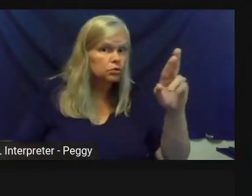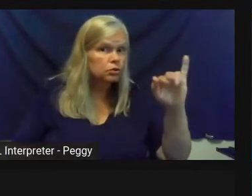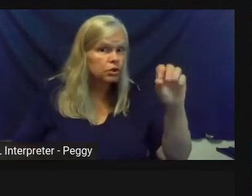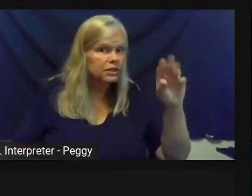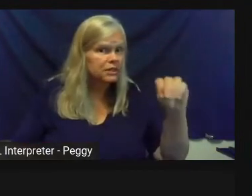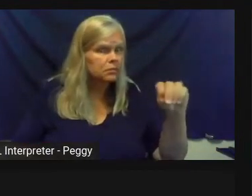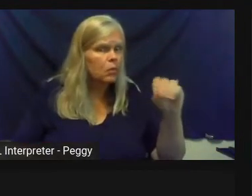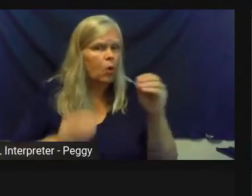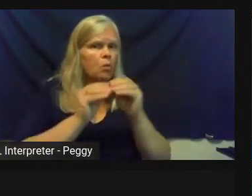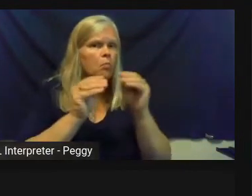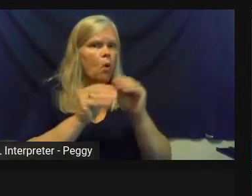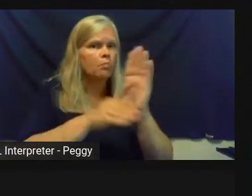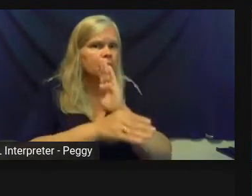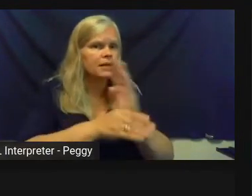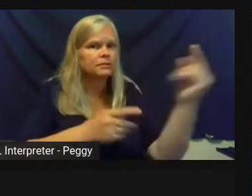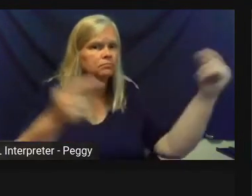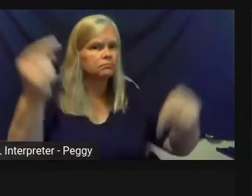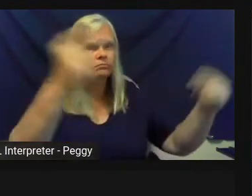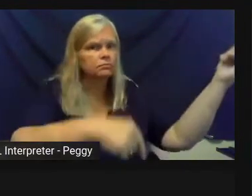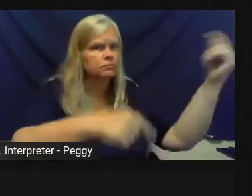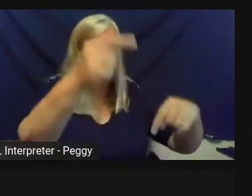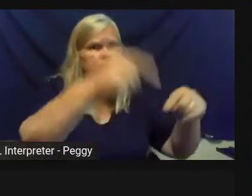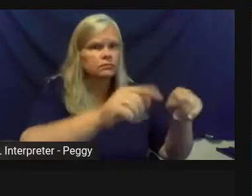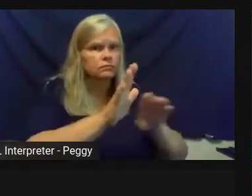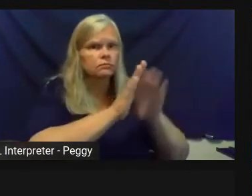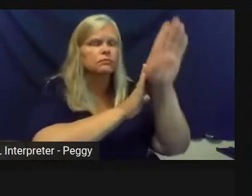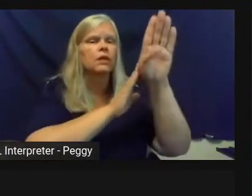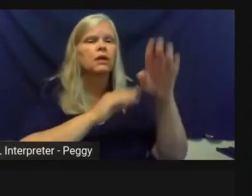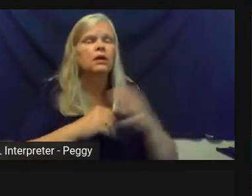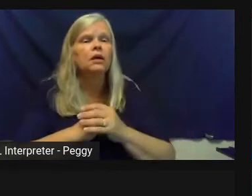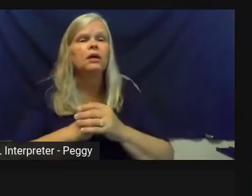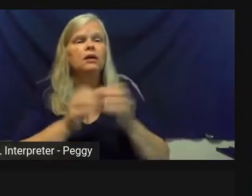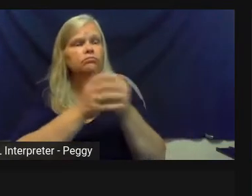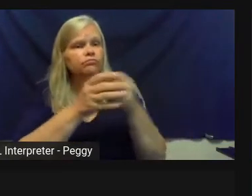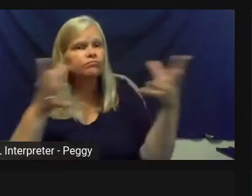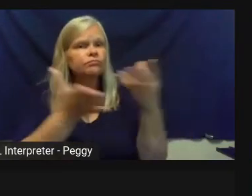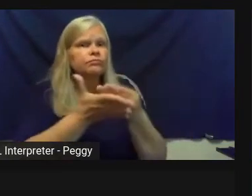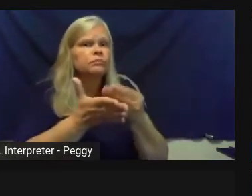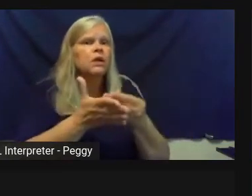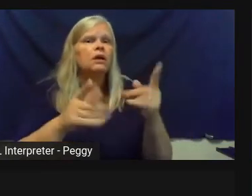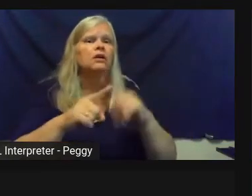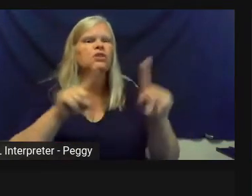activate different parts of the community. You know, using an artist and kind of tasking with them